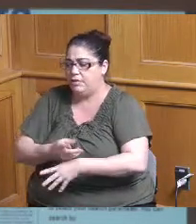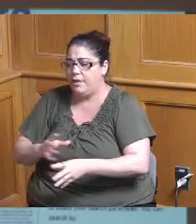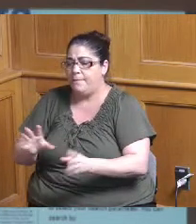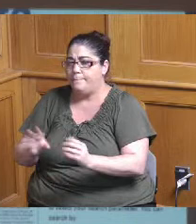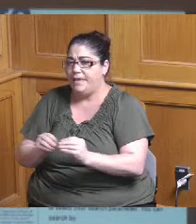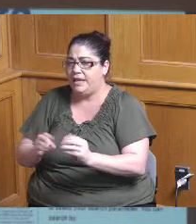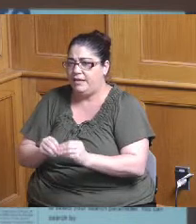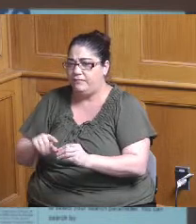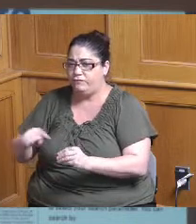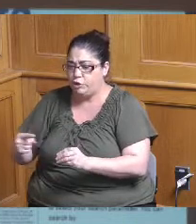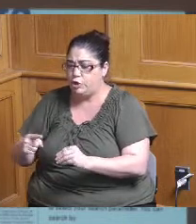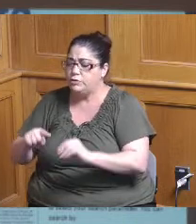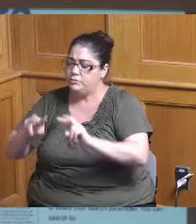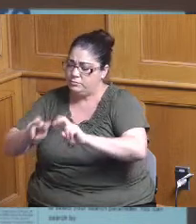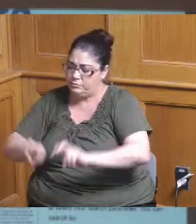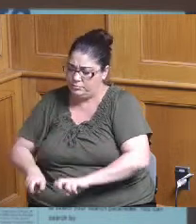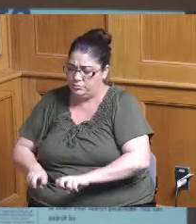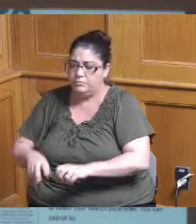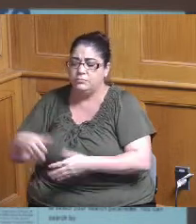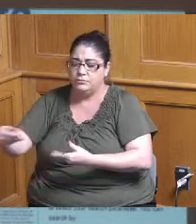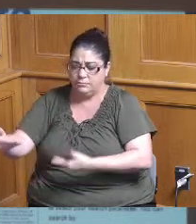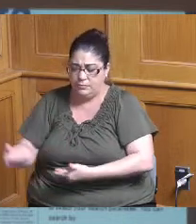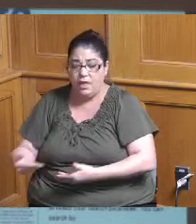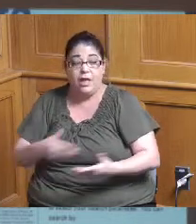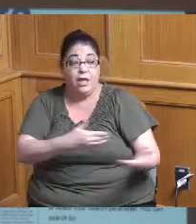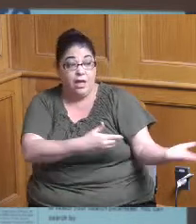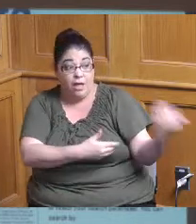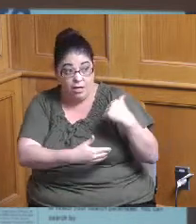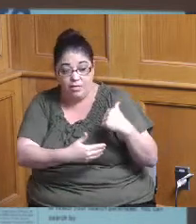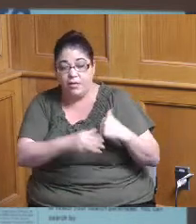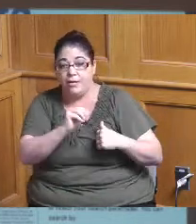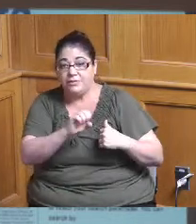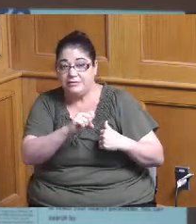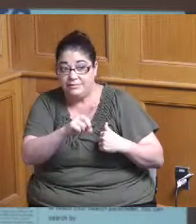there are individuals at MSD that participate on that and the project team comes and presents